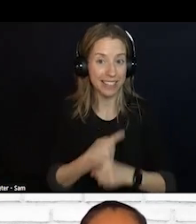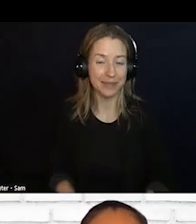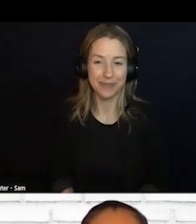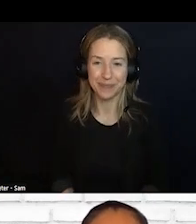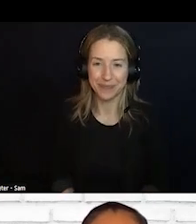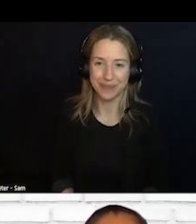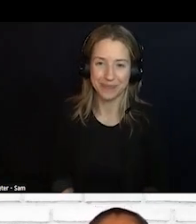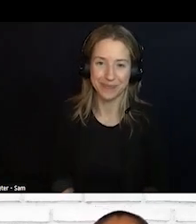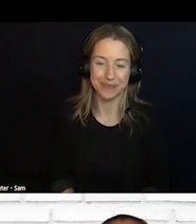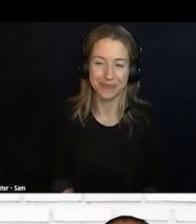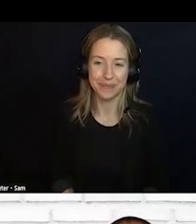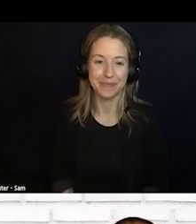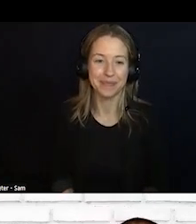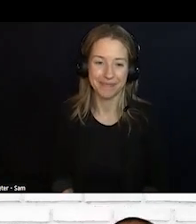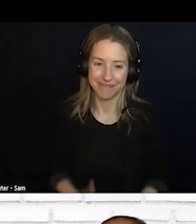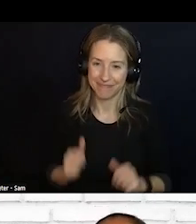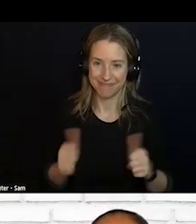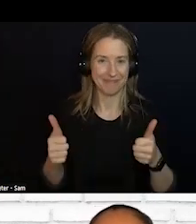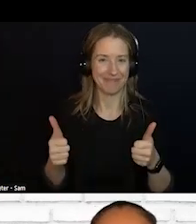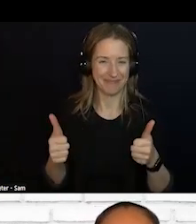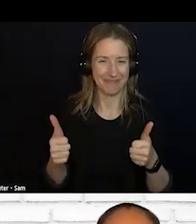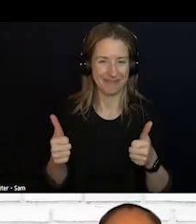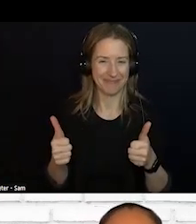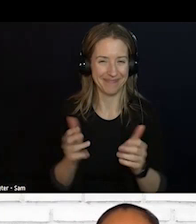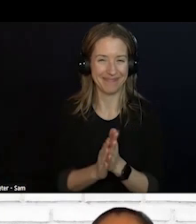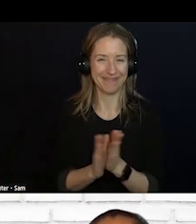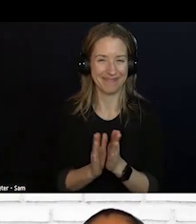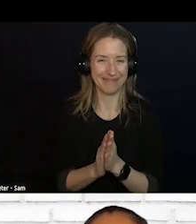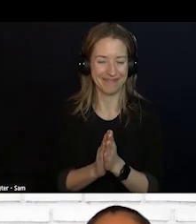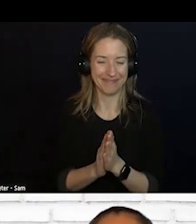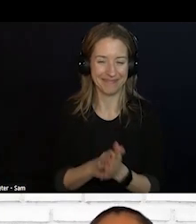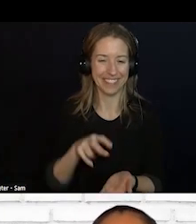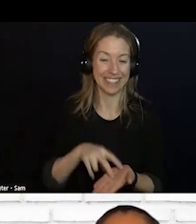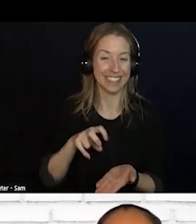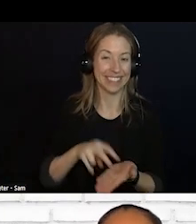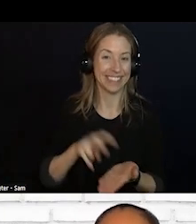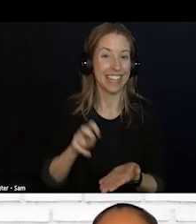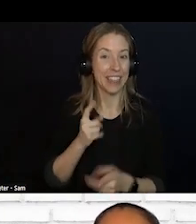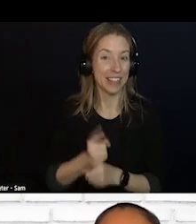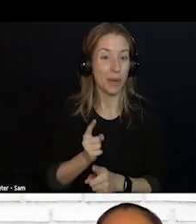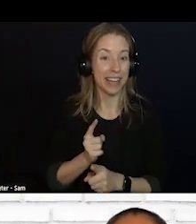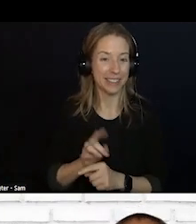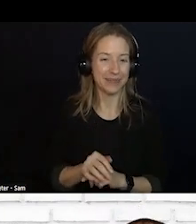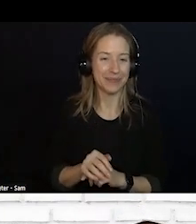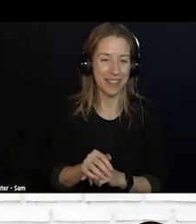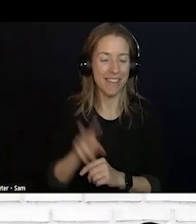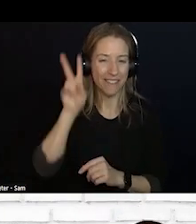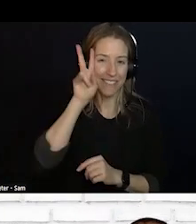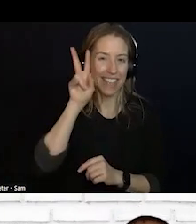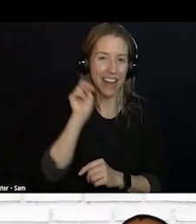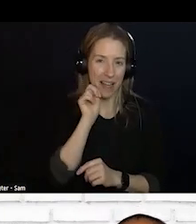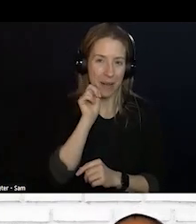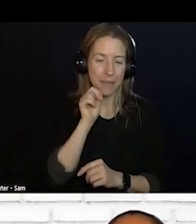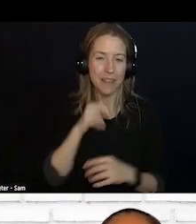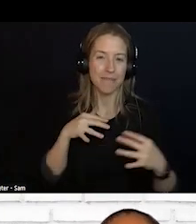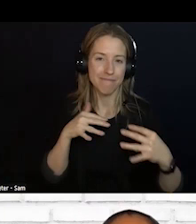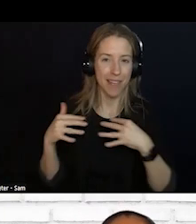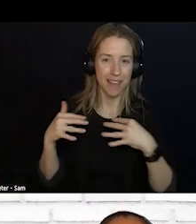ALL RIGHT. THERE WE GO. BATTLE-FRONT VIETNAM. I ALSO DID A SIMILAR PROCESS OF